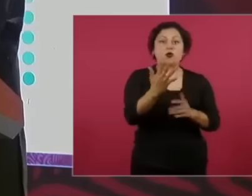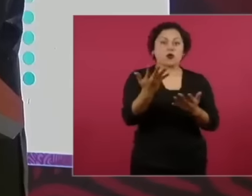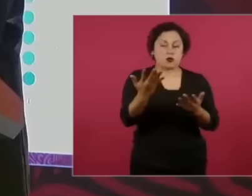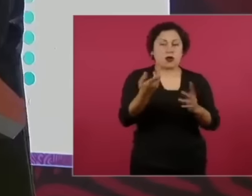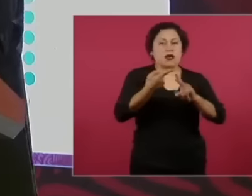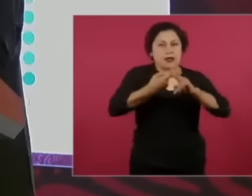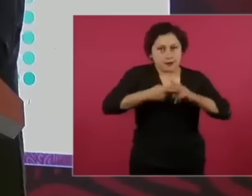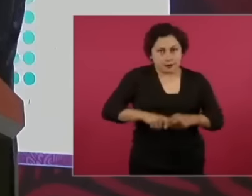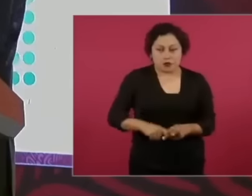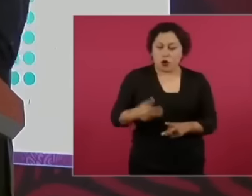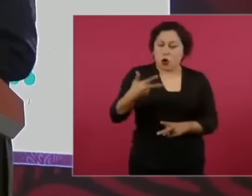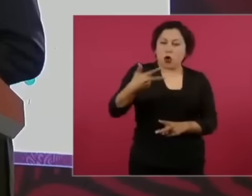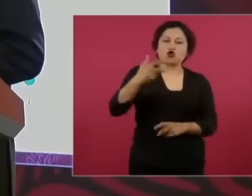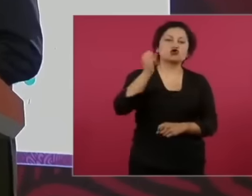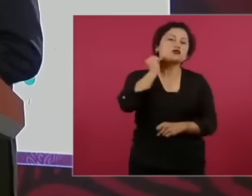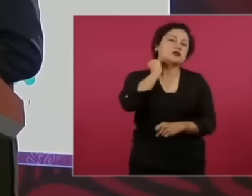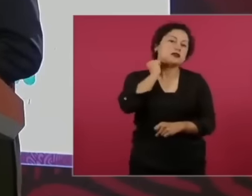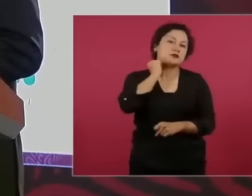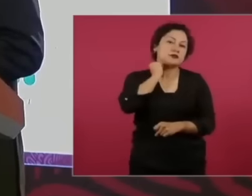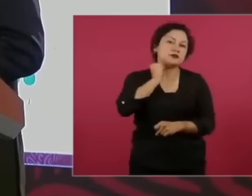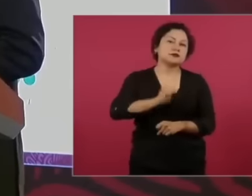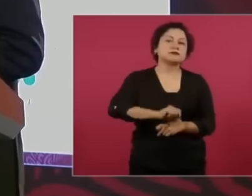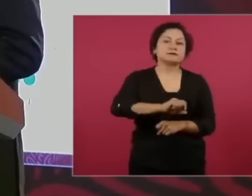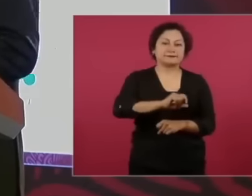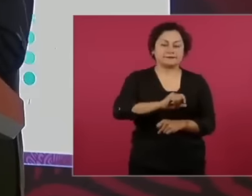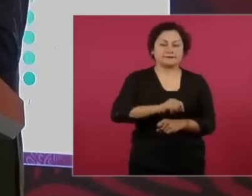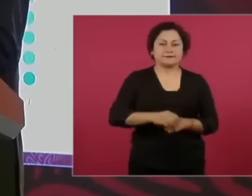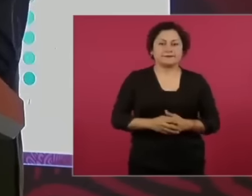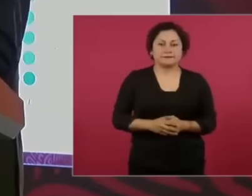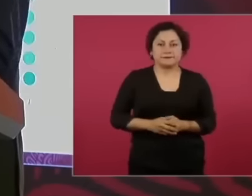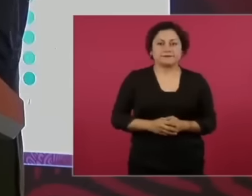97 We displaced